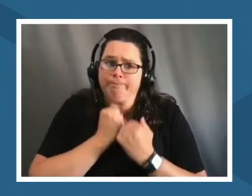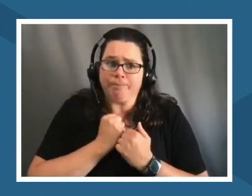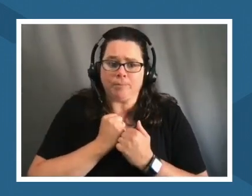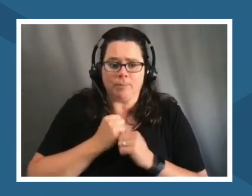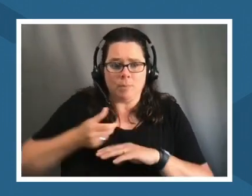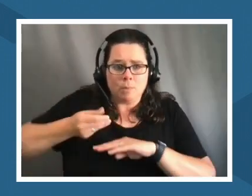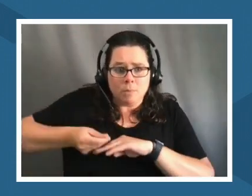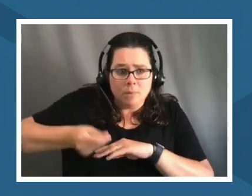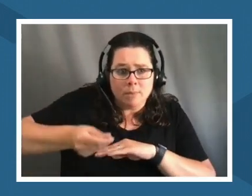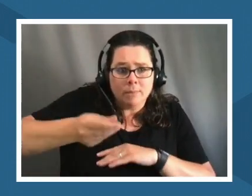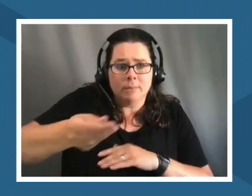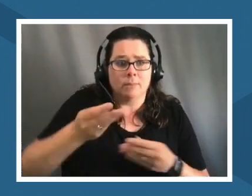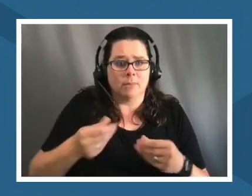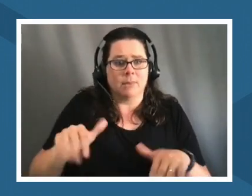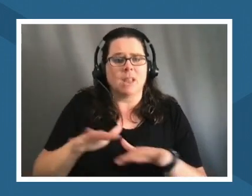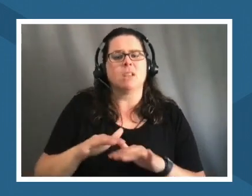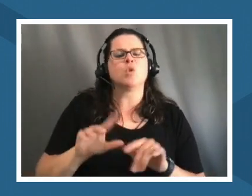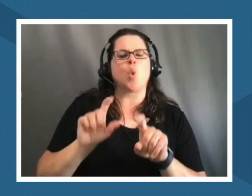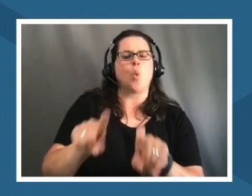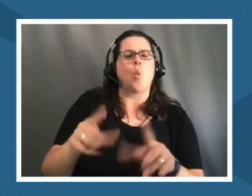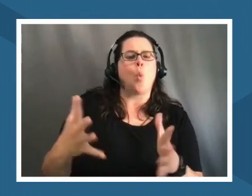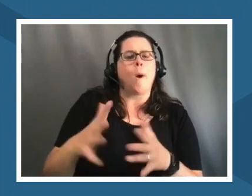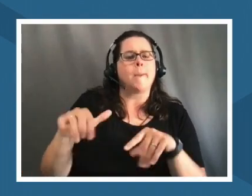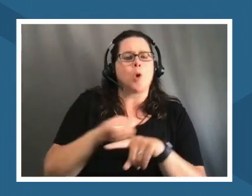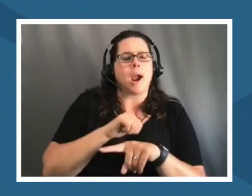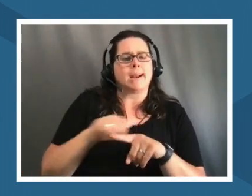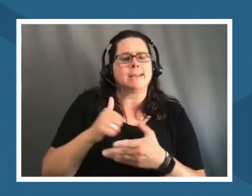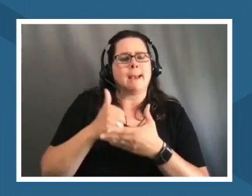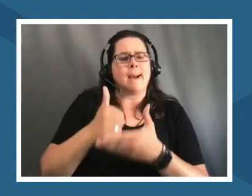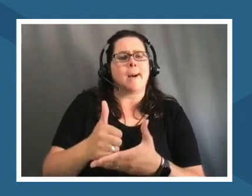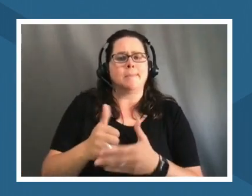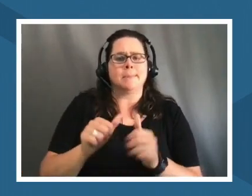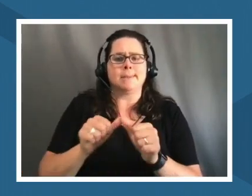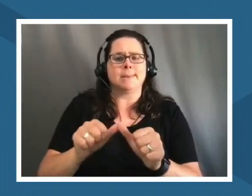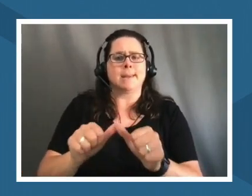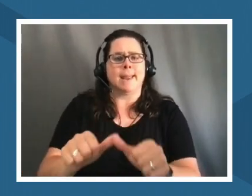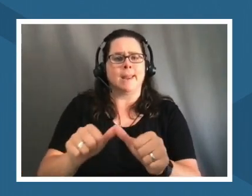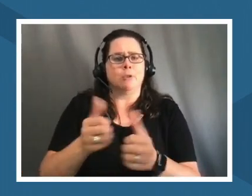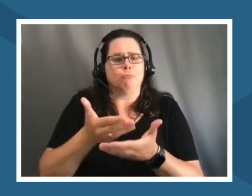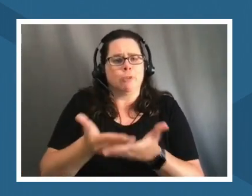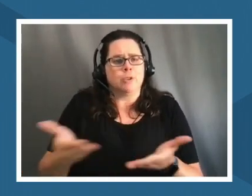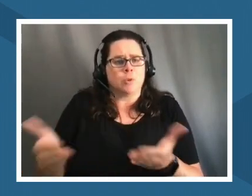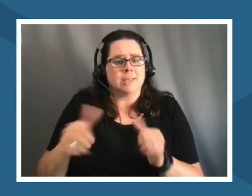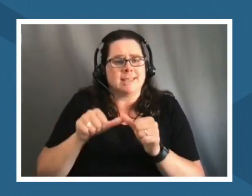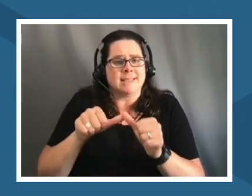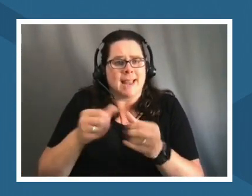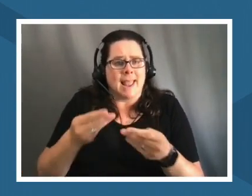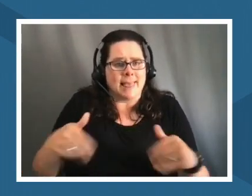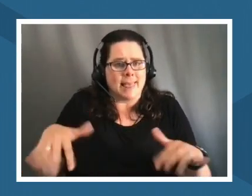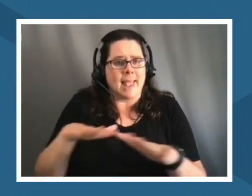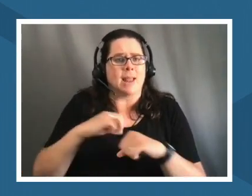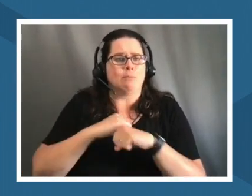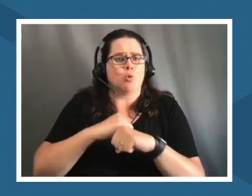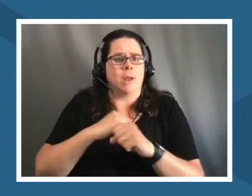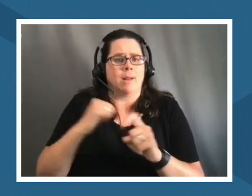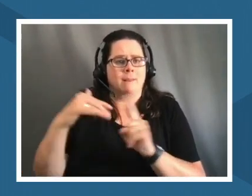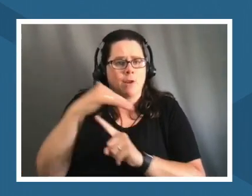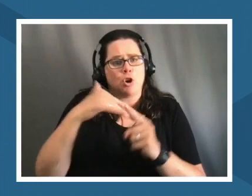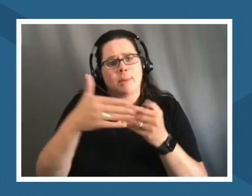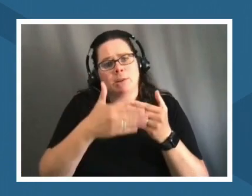sustainability of resources and the environment and i'm just that's just an open